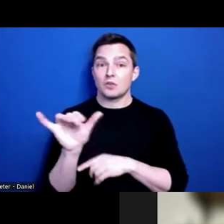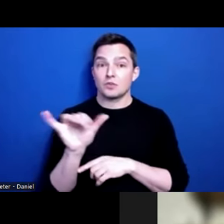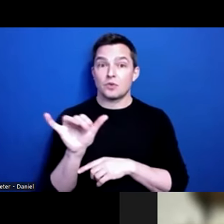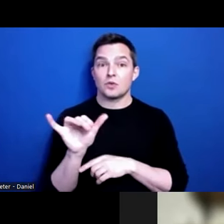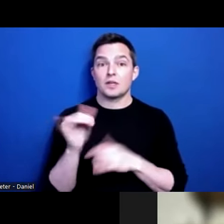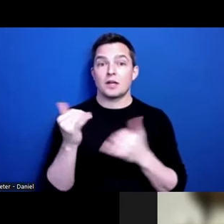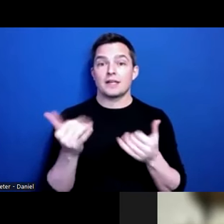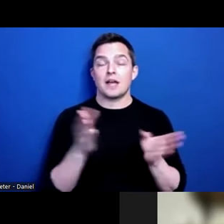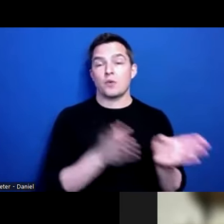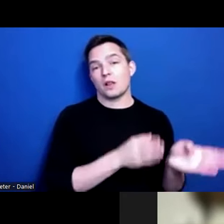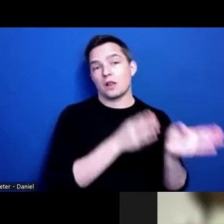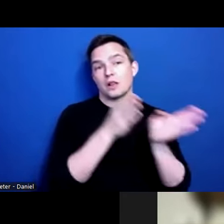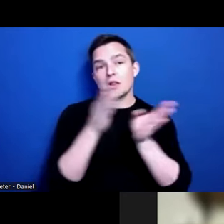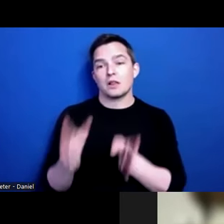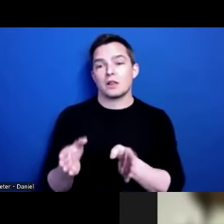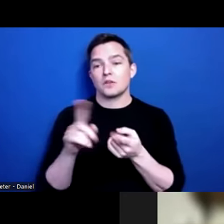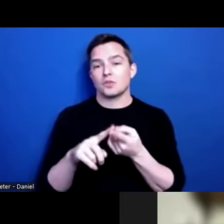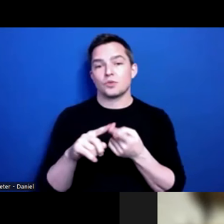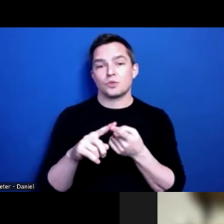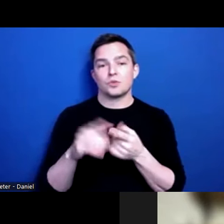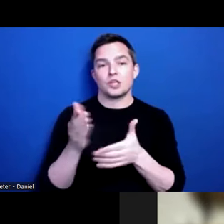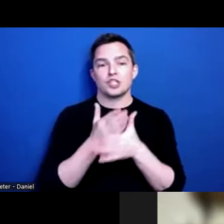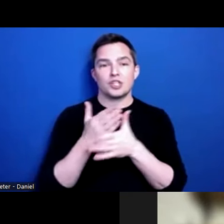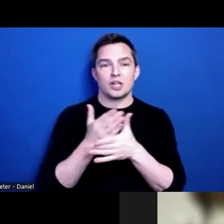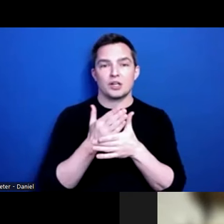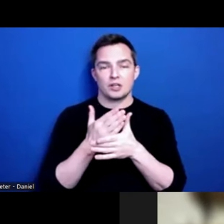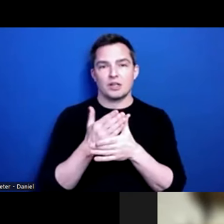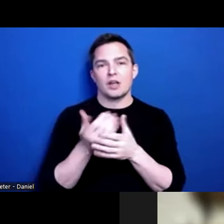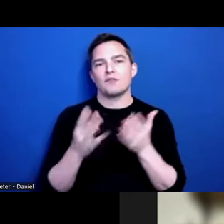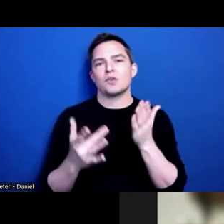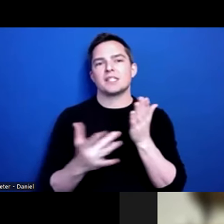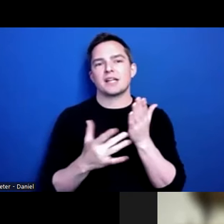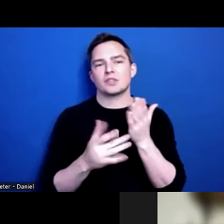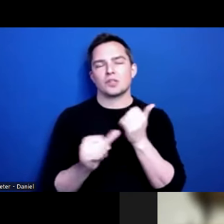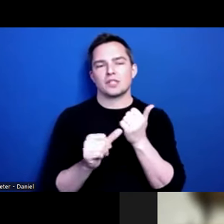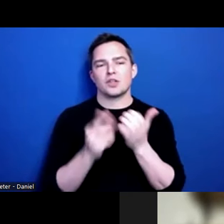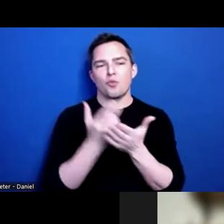we’re going to shift over to share and highlight a few technical assistance resources with you,